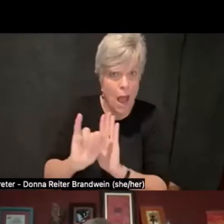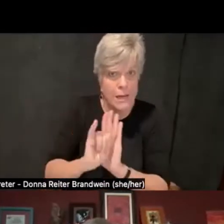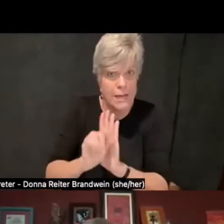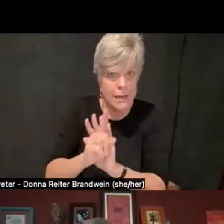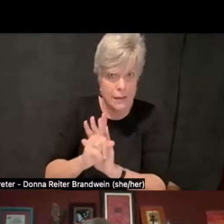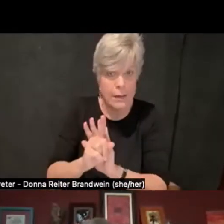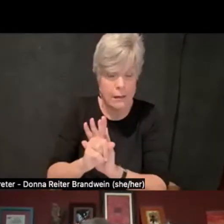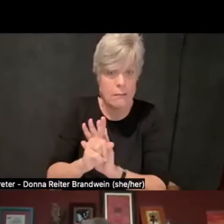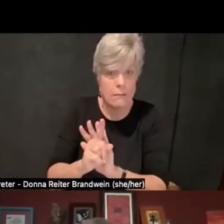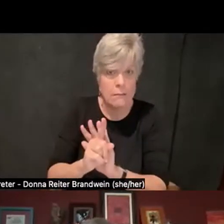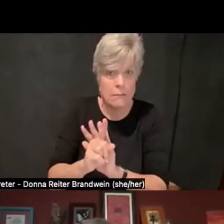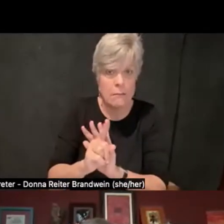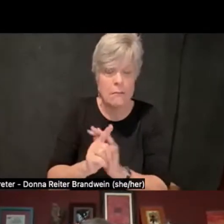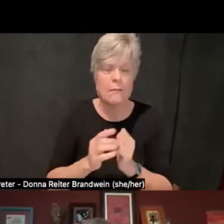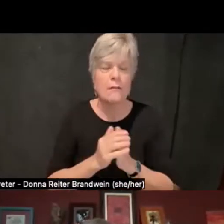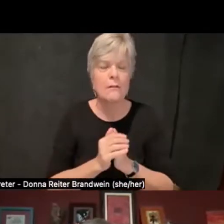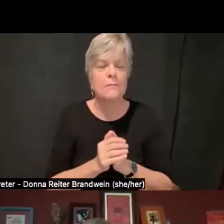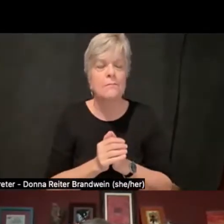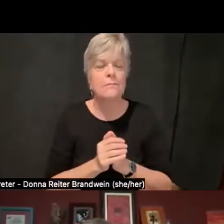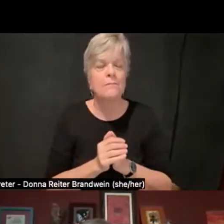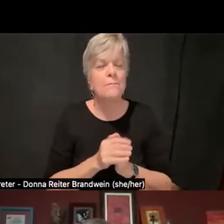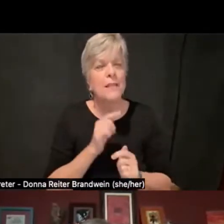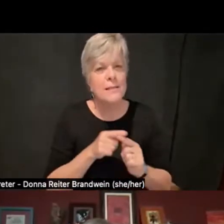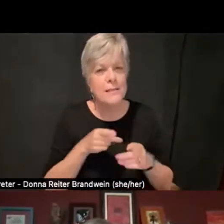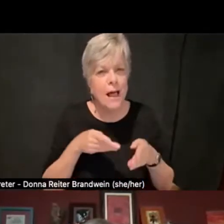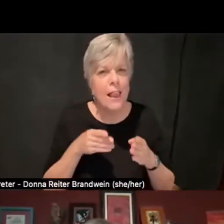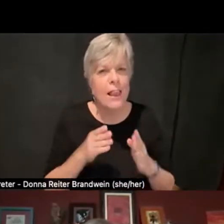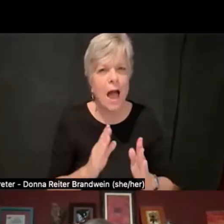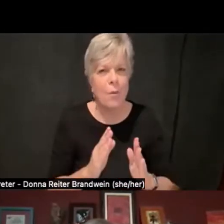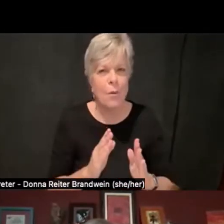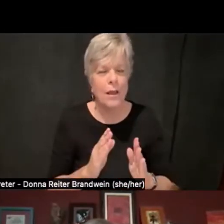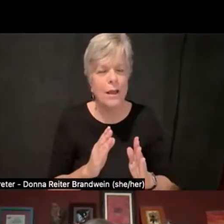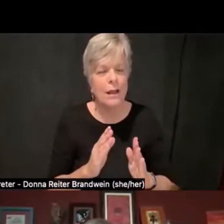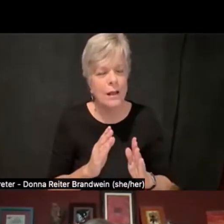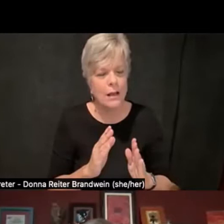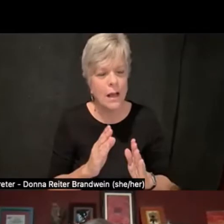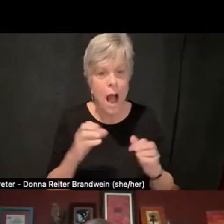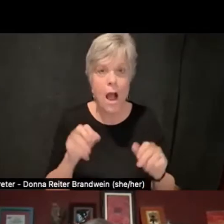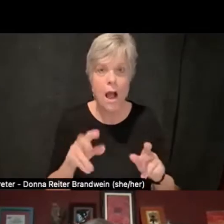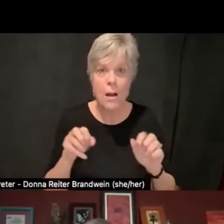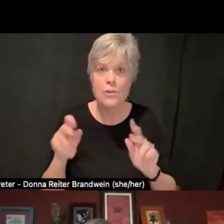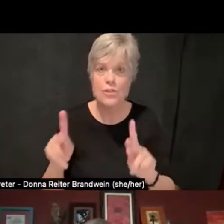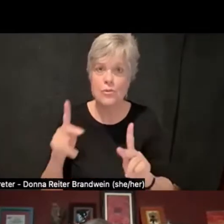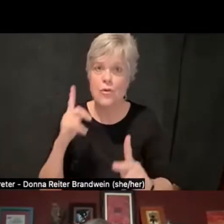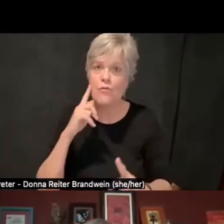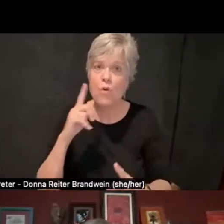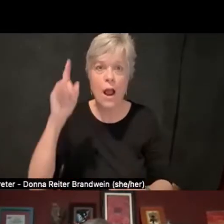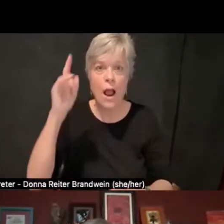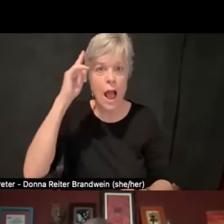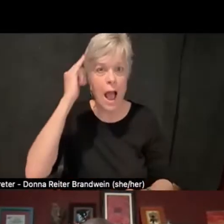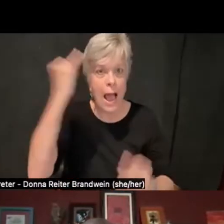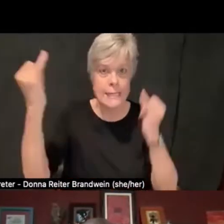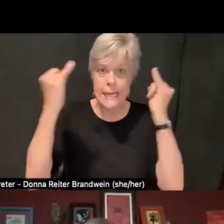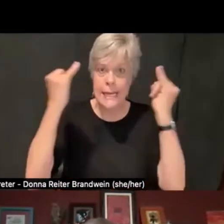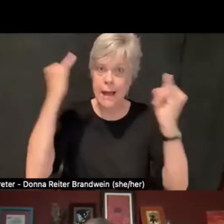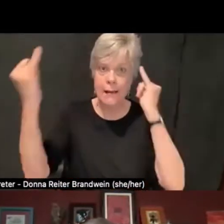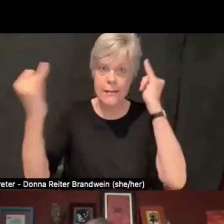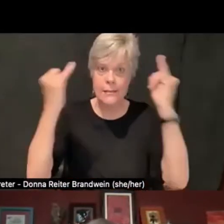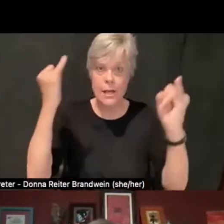and allowing, really, opportunities for ideas to develop